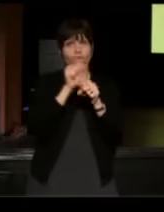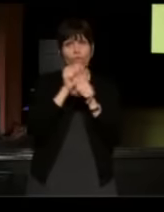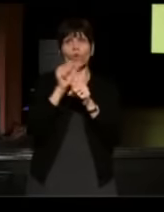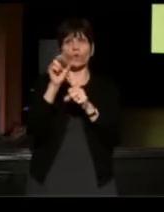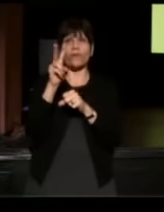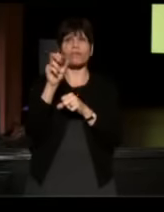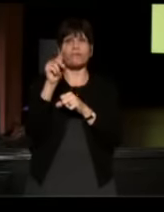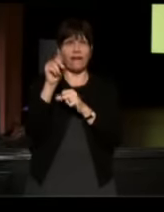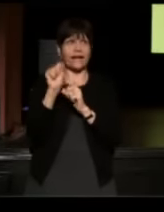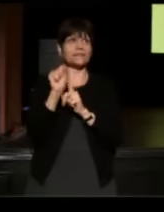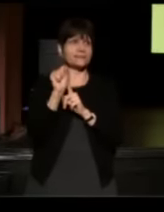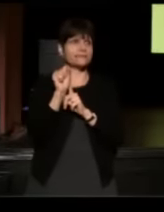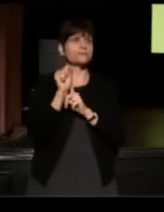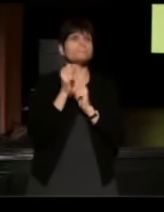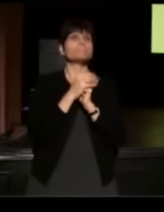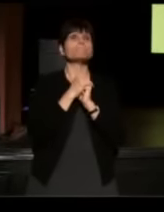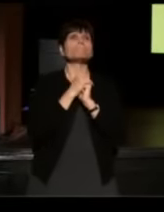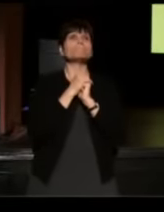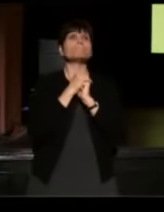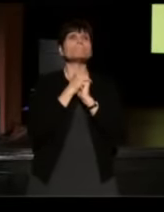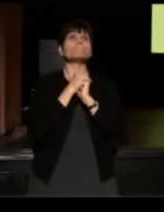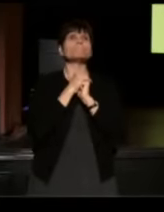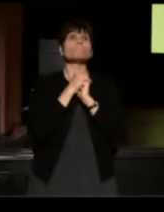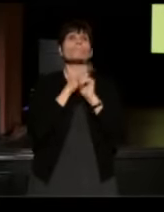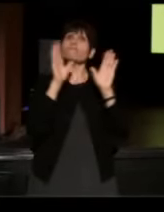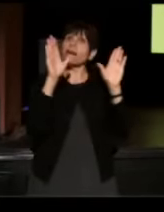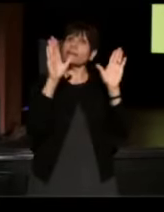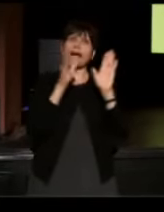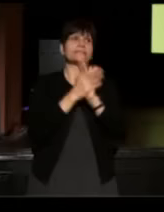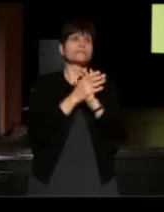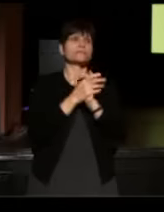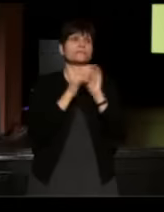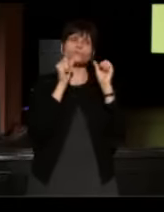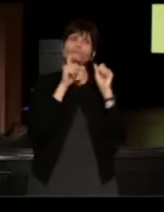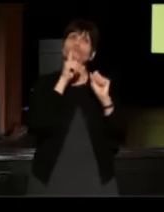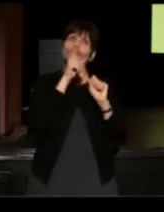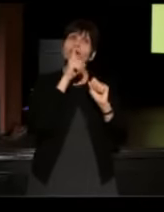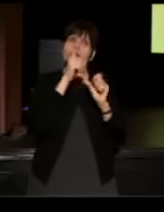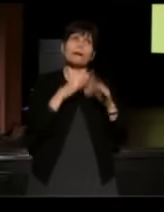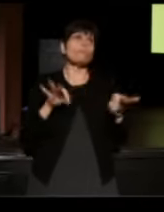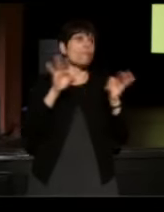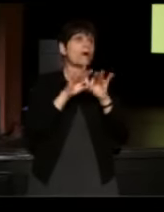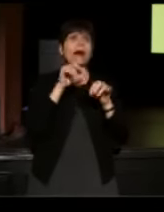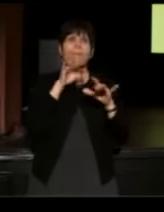which is fantastic, and incredibly important. I'm not going to play one of those stories.